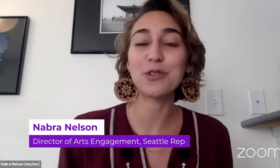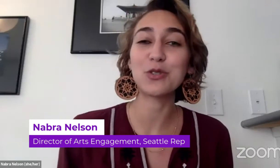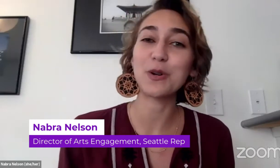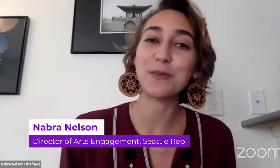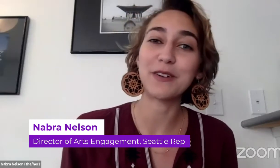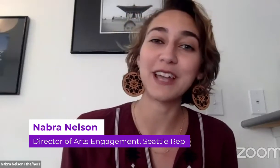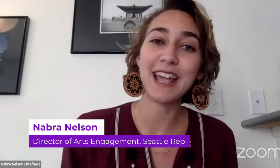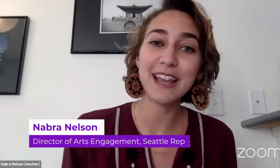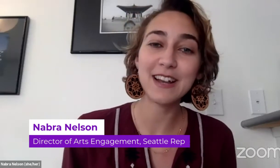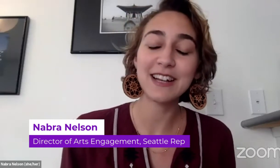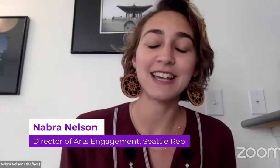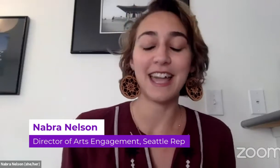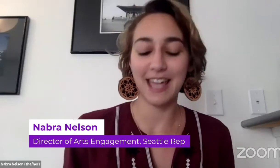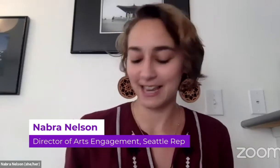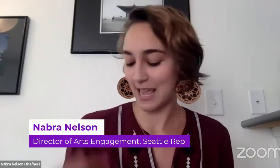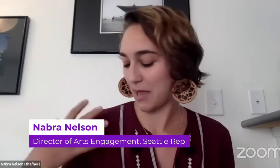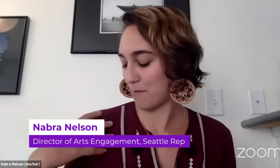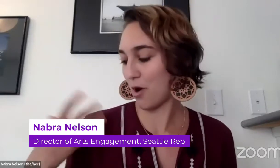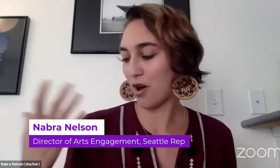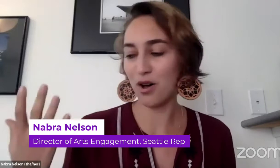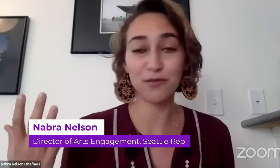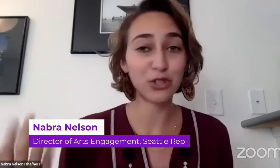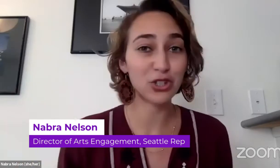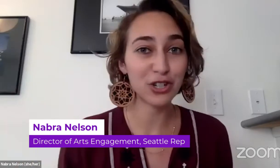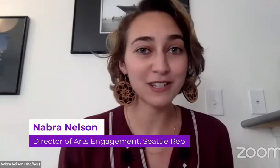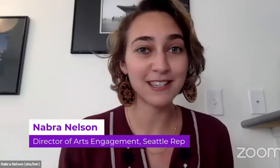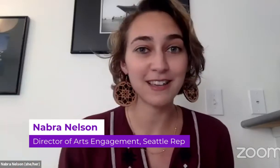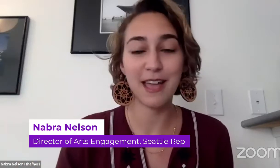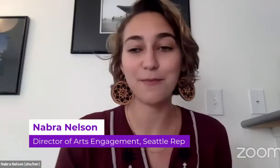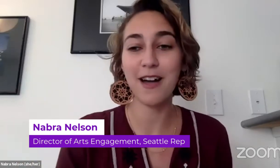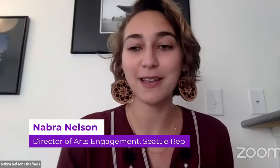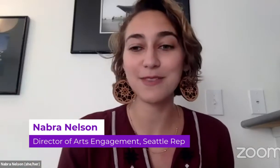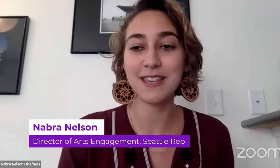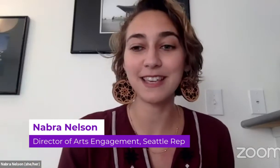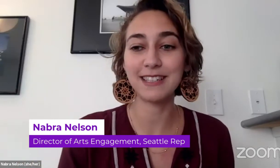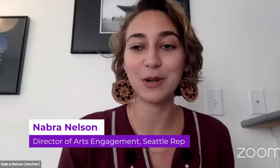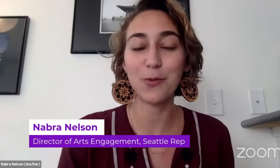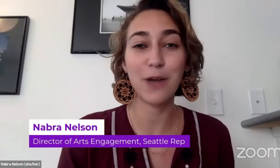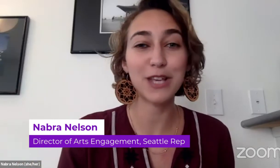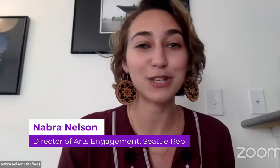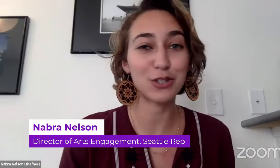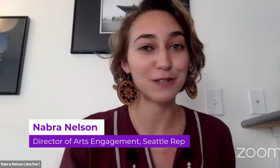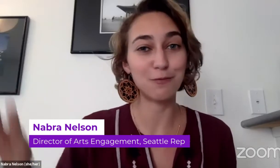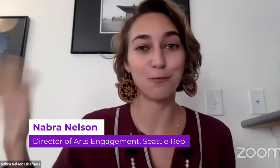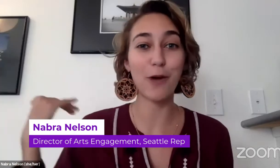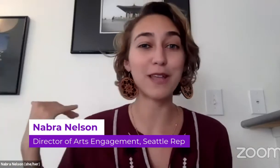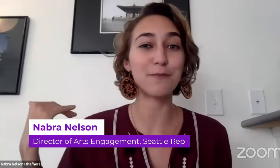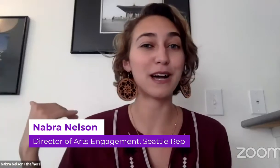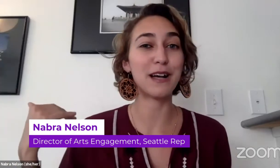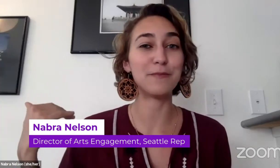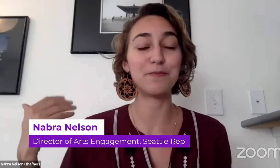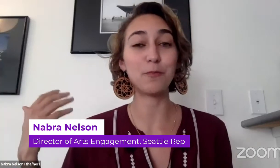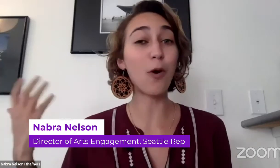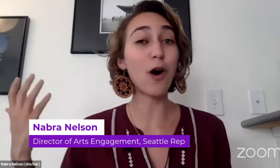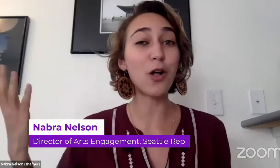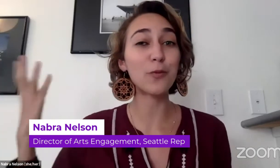with short Brown hair and a mauve shirt. And behind me is a white a wall